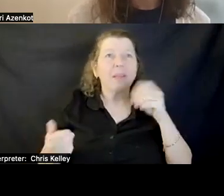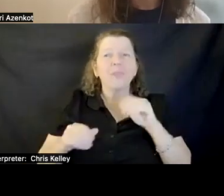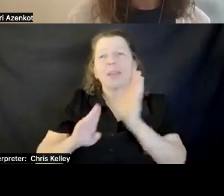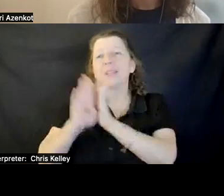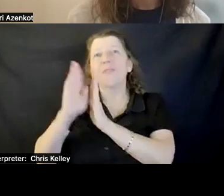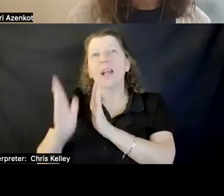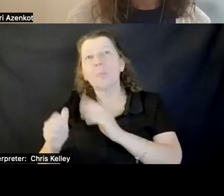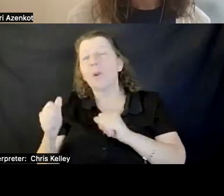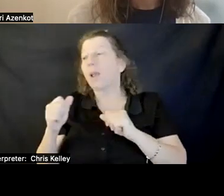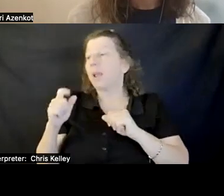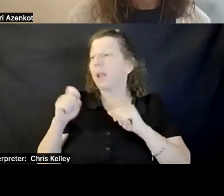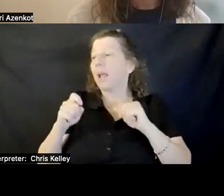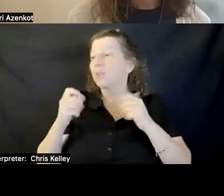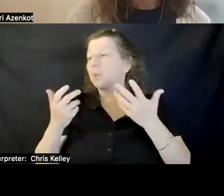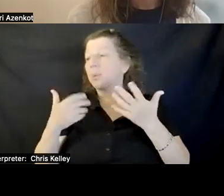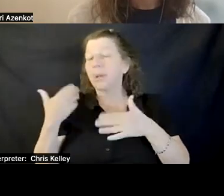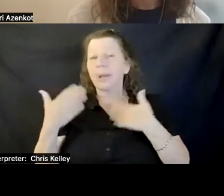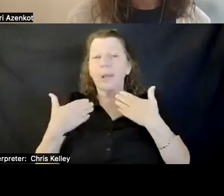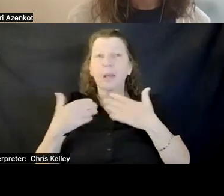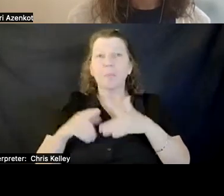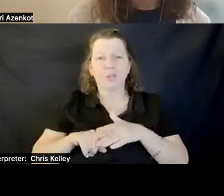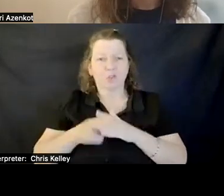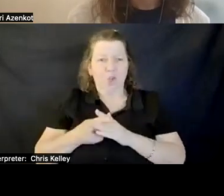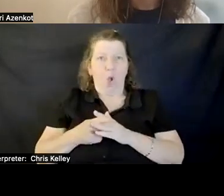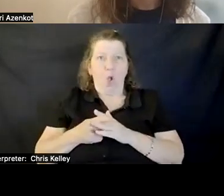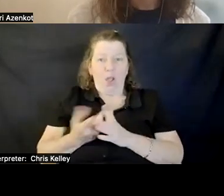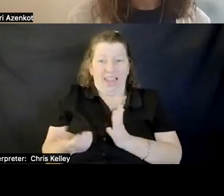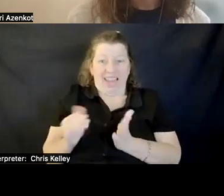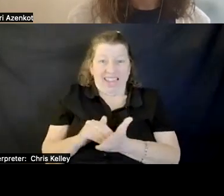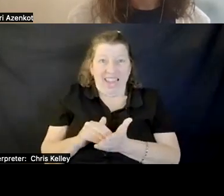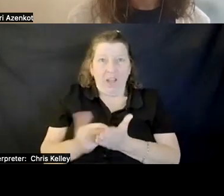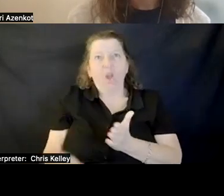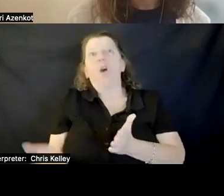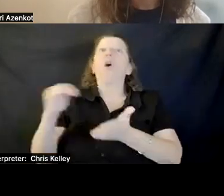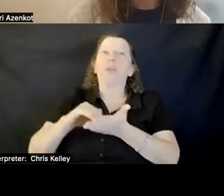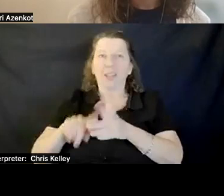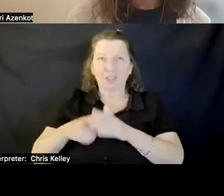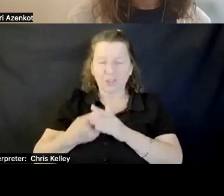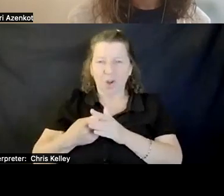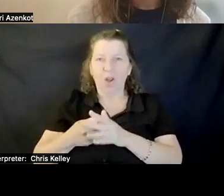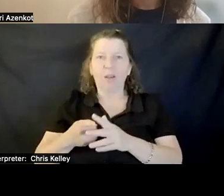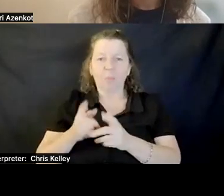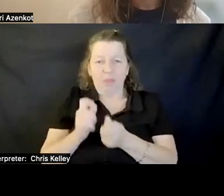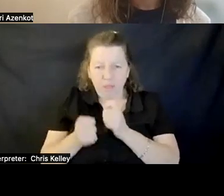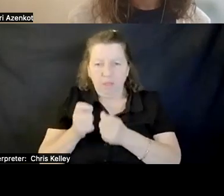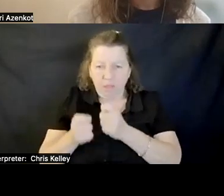ON FROM SCRATCH AND FIGURE OUT AGAIN WITH THE NEW CHANGES OF THE CODEBASE.